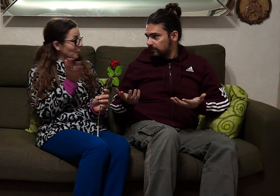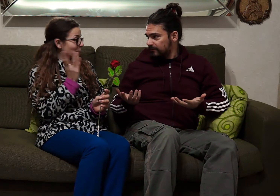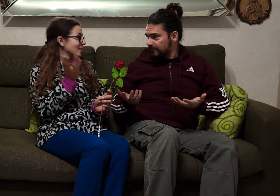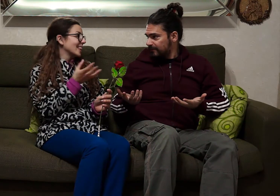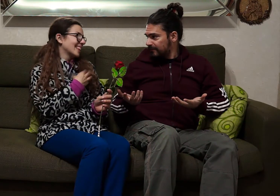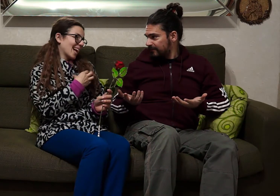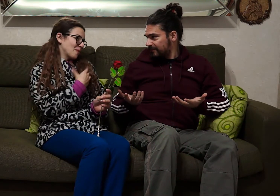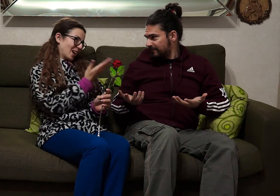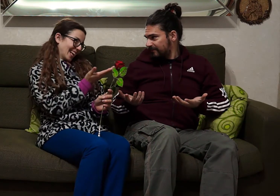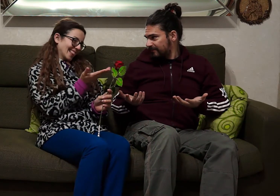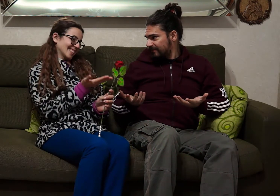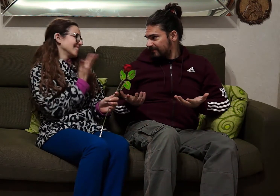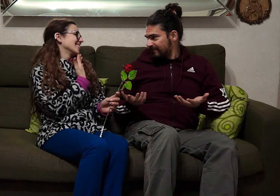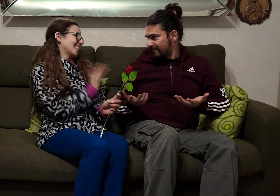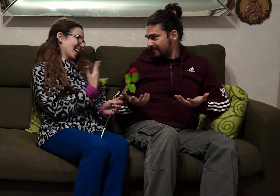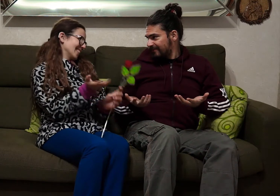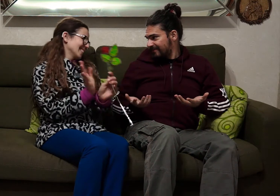okay. I make you happy. Thank you!